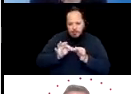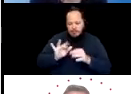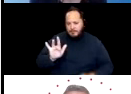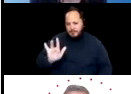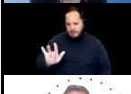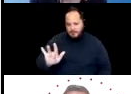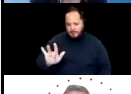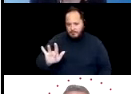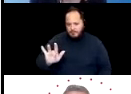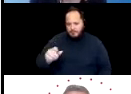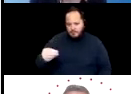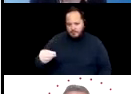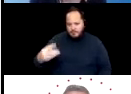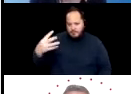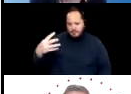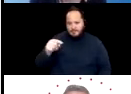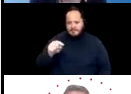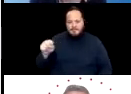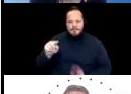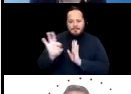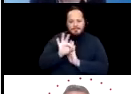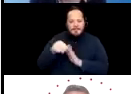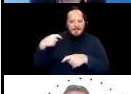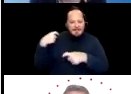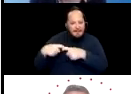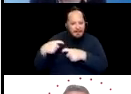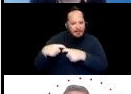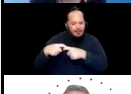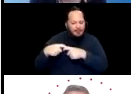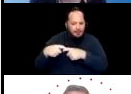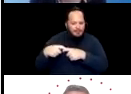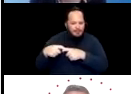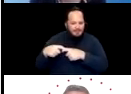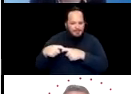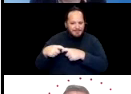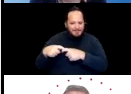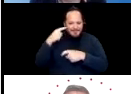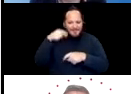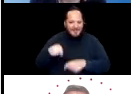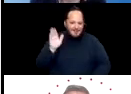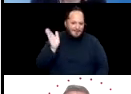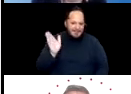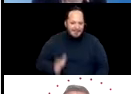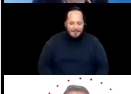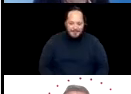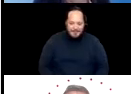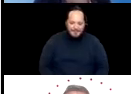You click on it and then select the language Spanish for this presentation. Next.